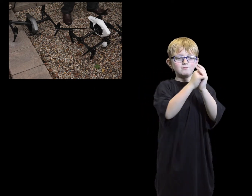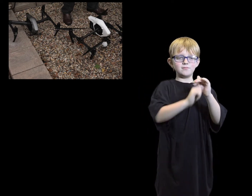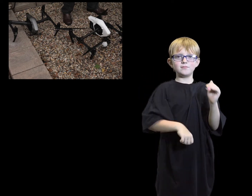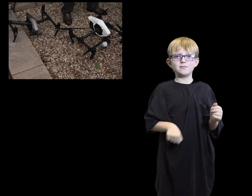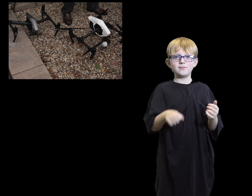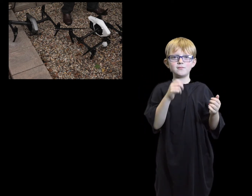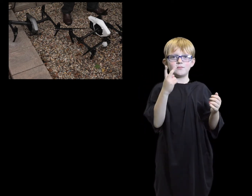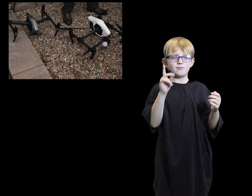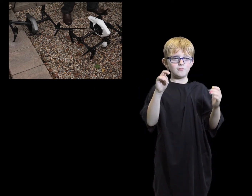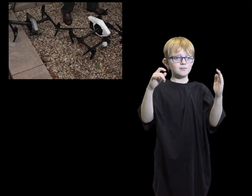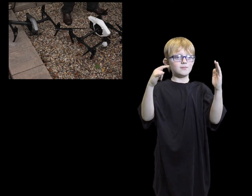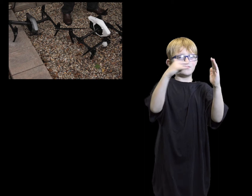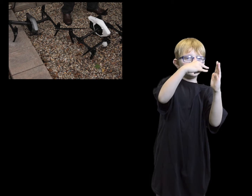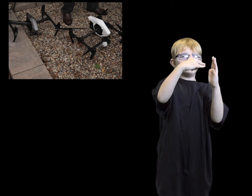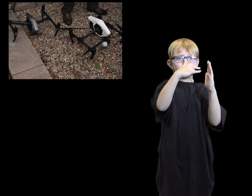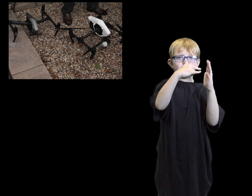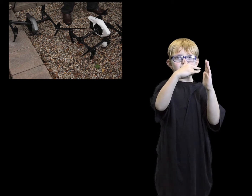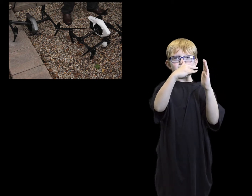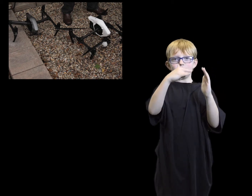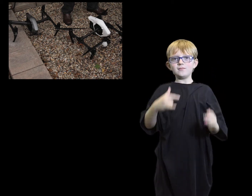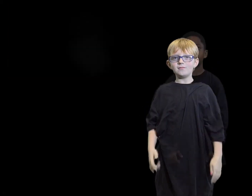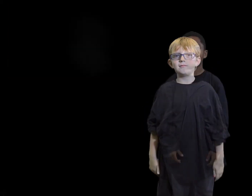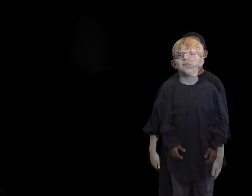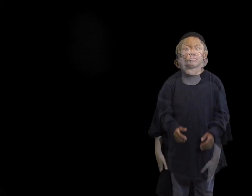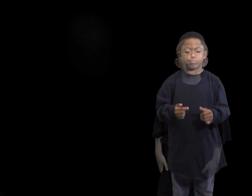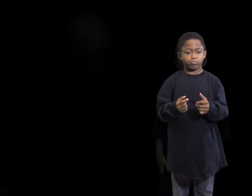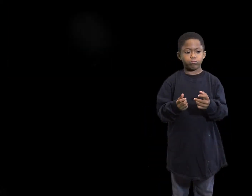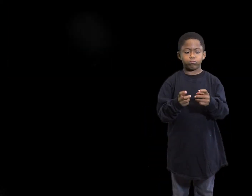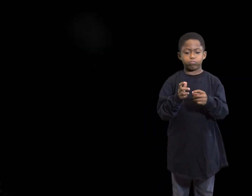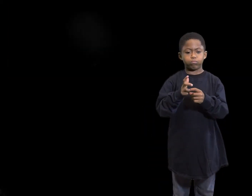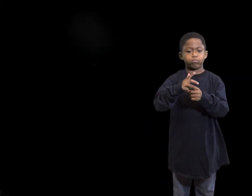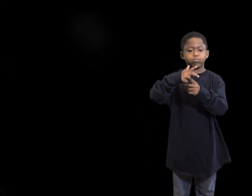The drones could crash, or they could stop just before they crashed.